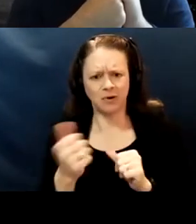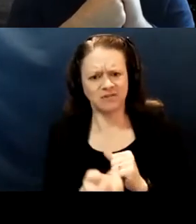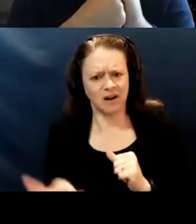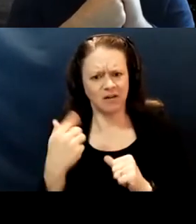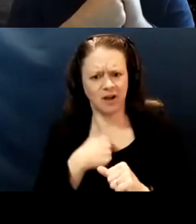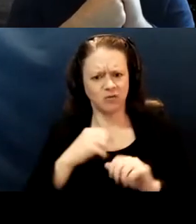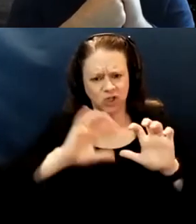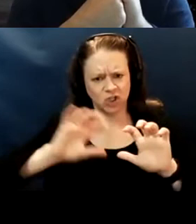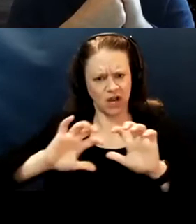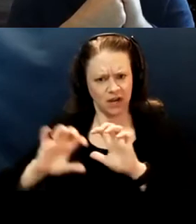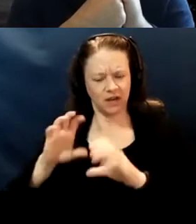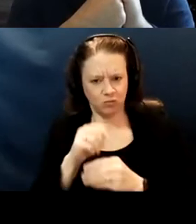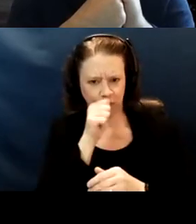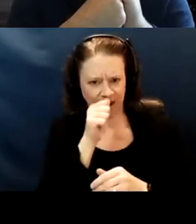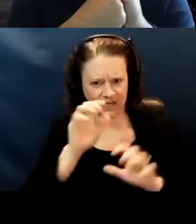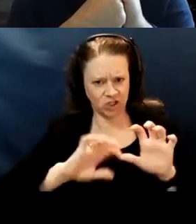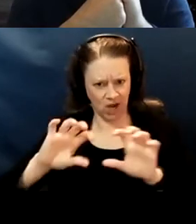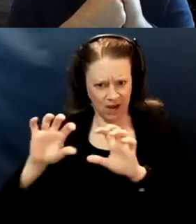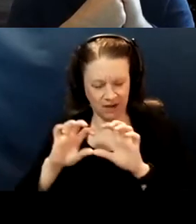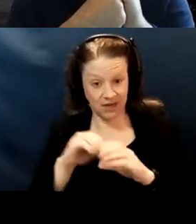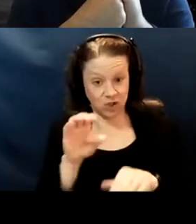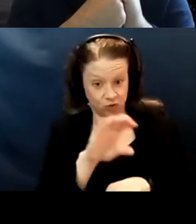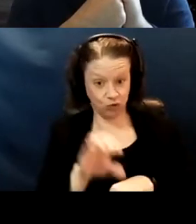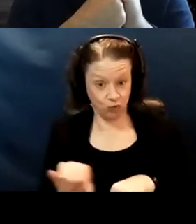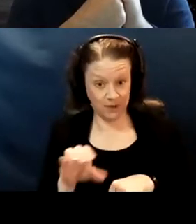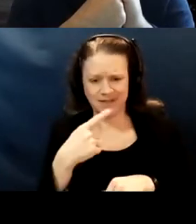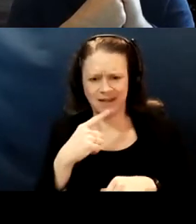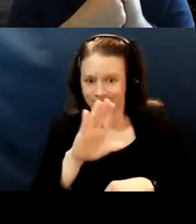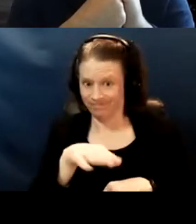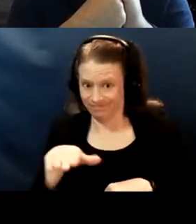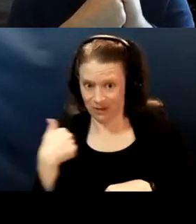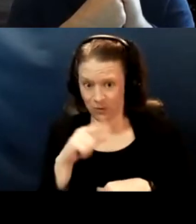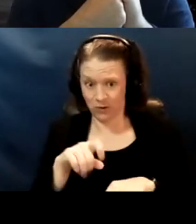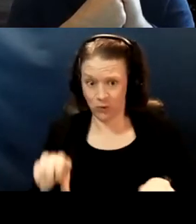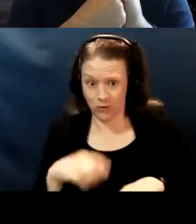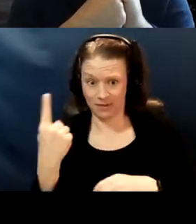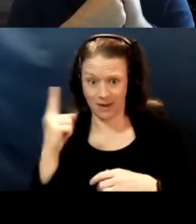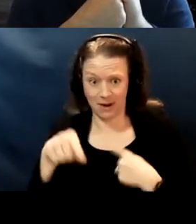in the private chat in Zoom saying, "We need to do something about this because it looks like the states